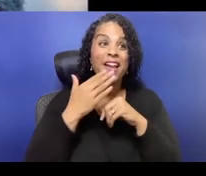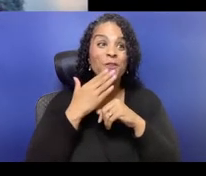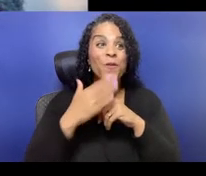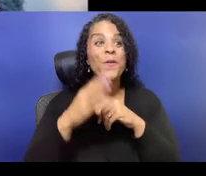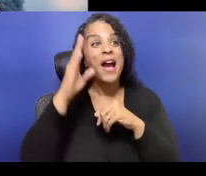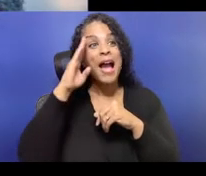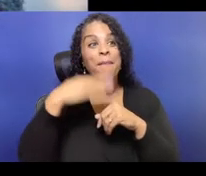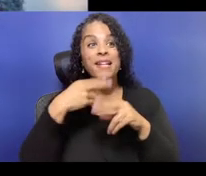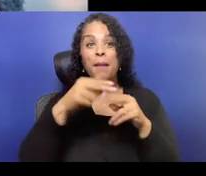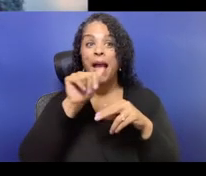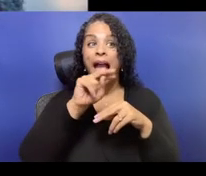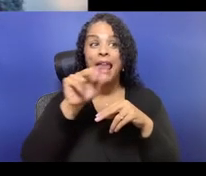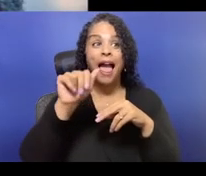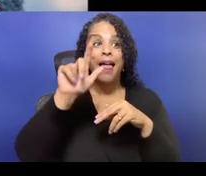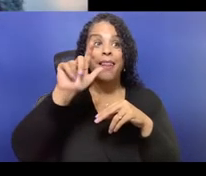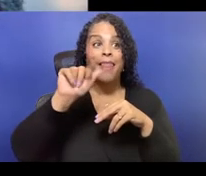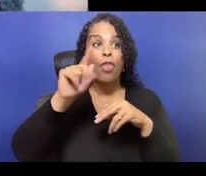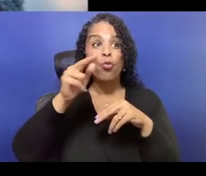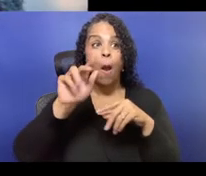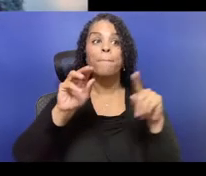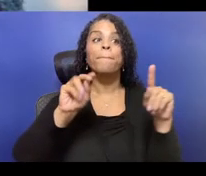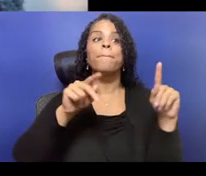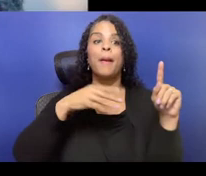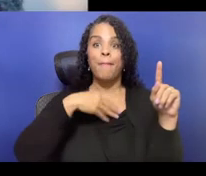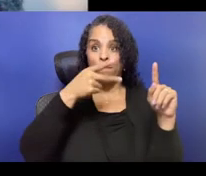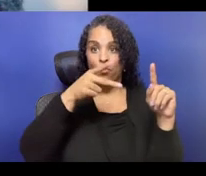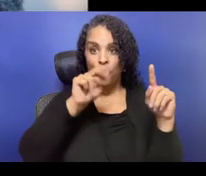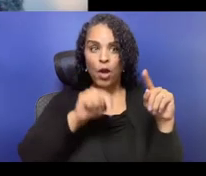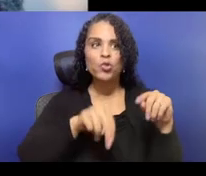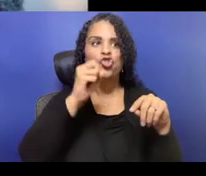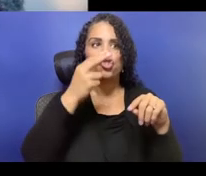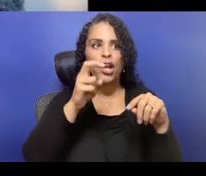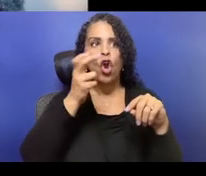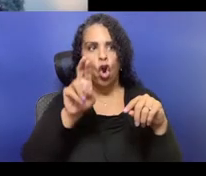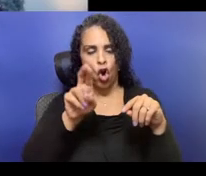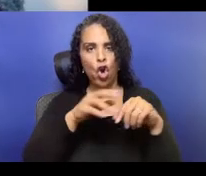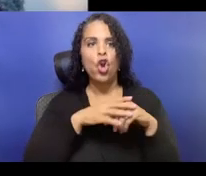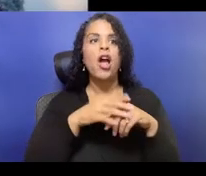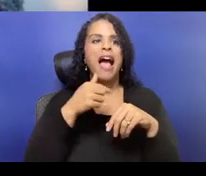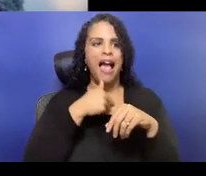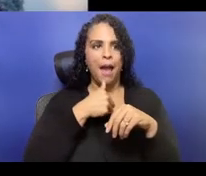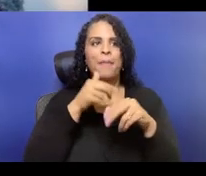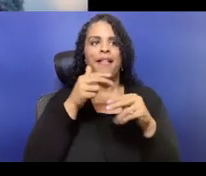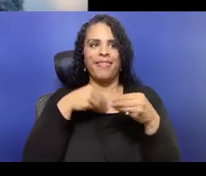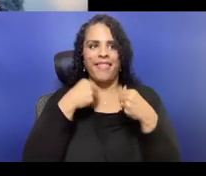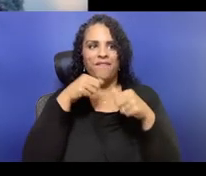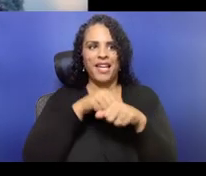and thank you for your patience as we create radical access points for all the new people to join into.